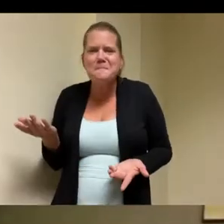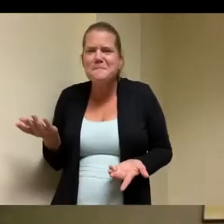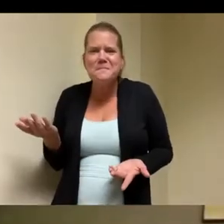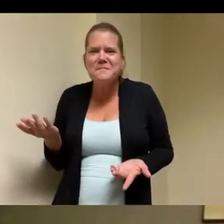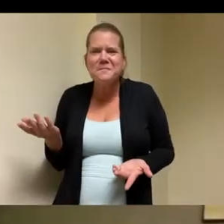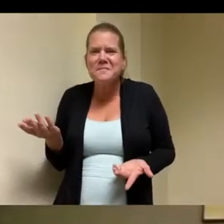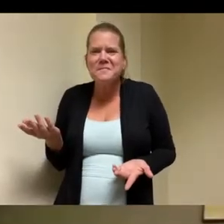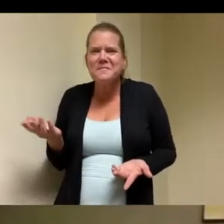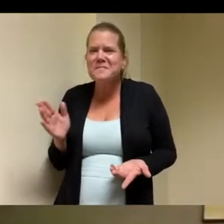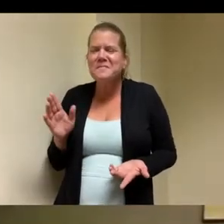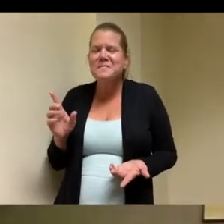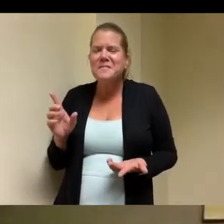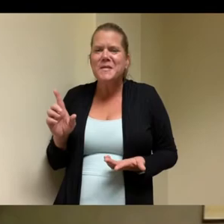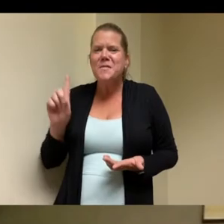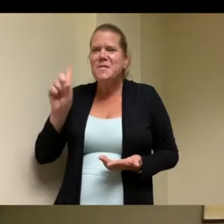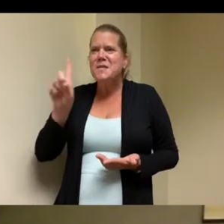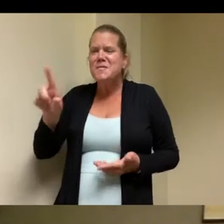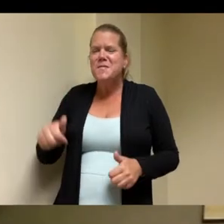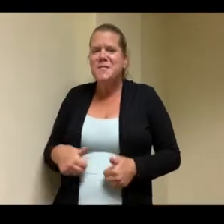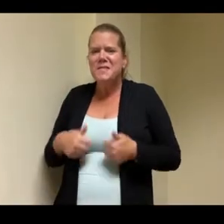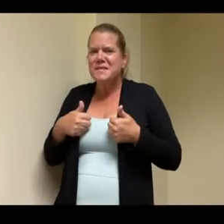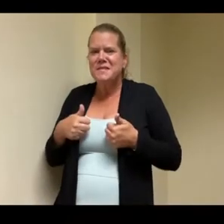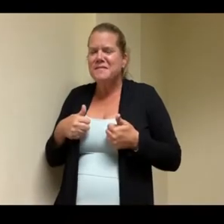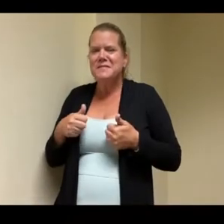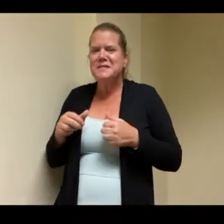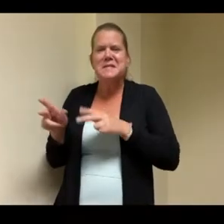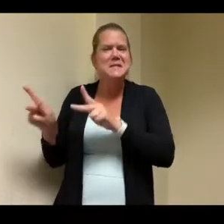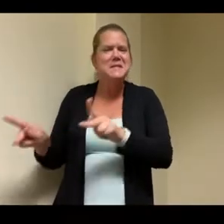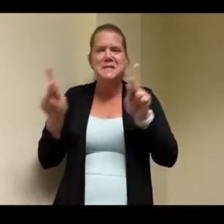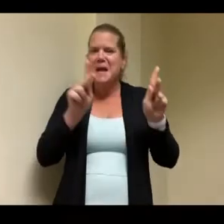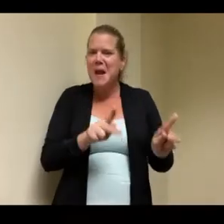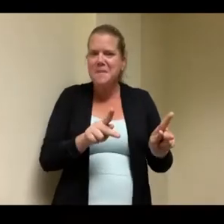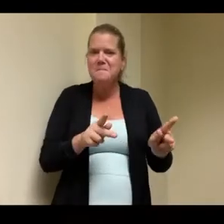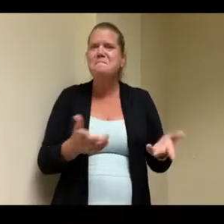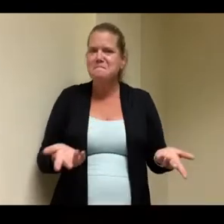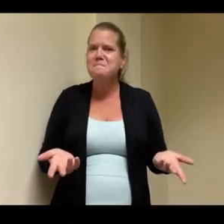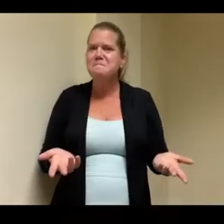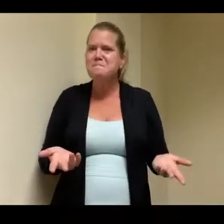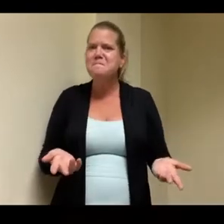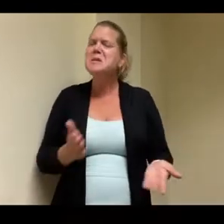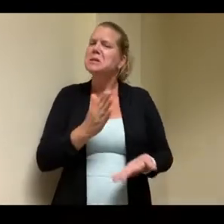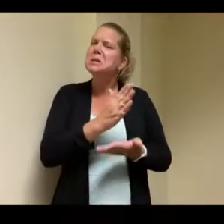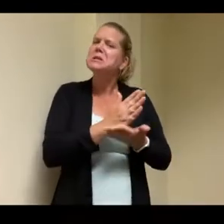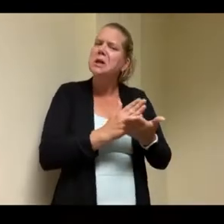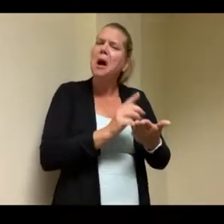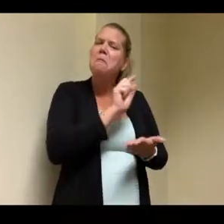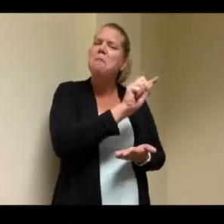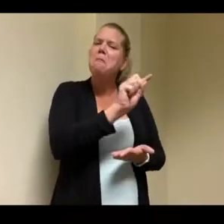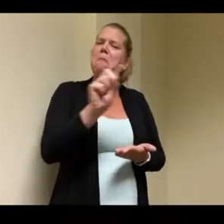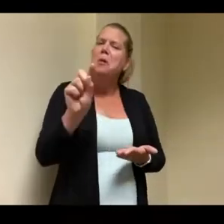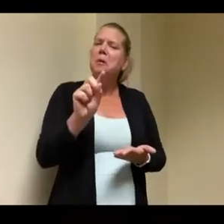special attributes to compensate for the uh for the lack of the ability to hear